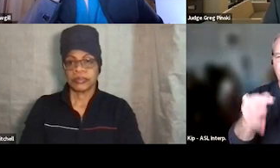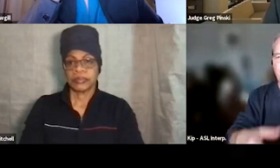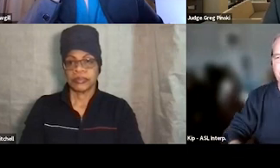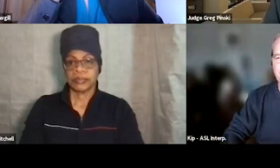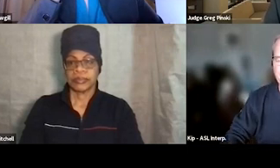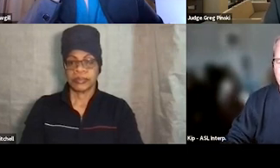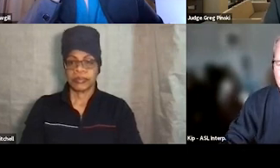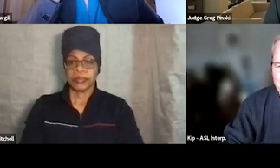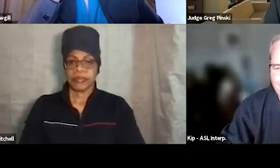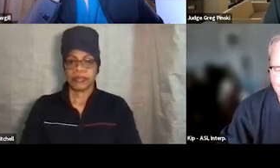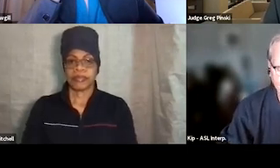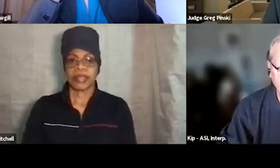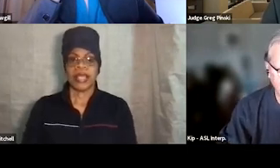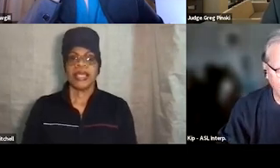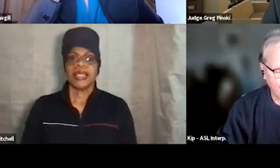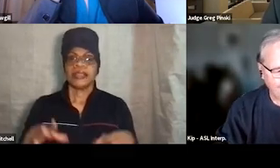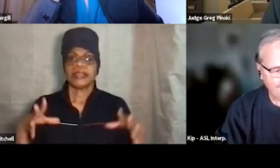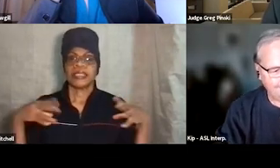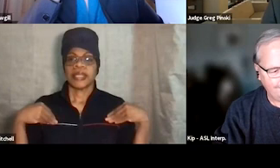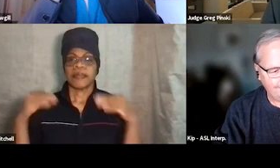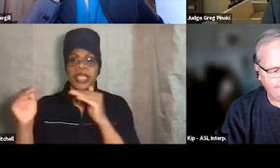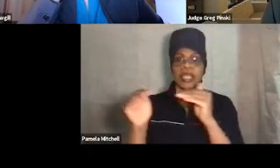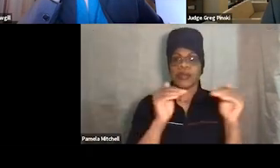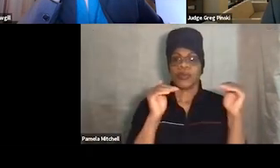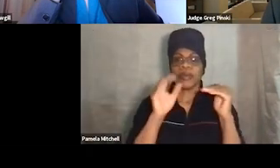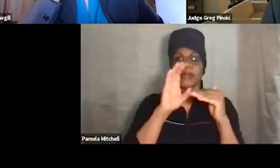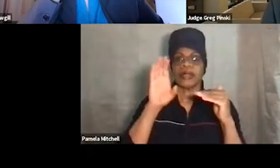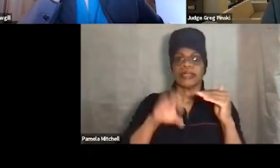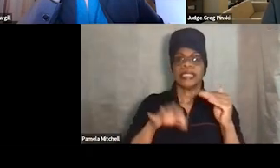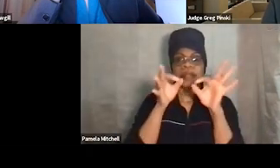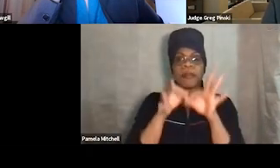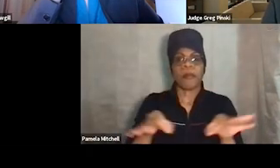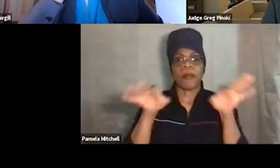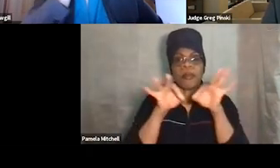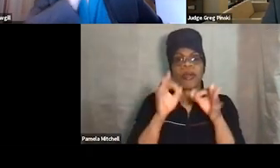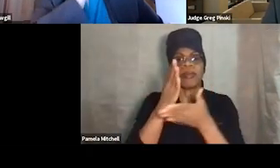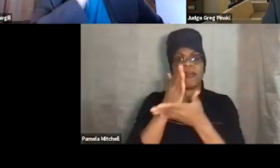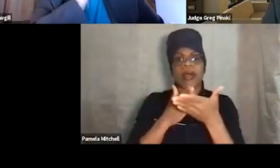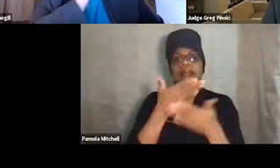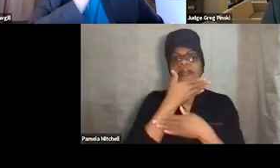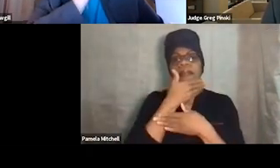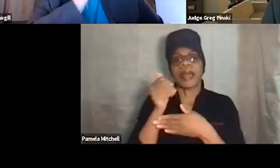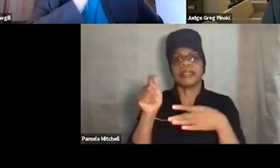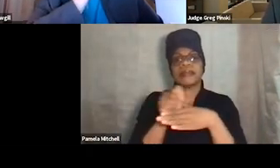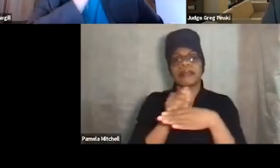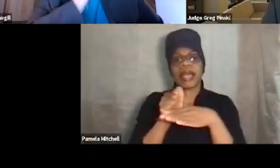Except of equivalent consequences as an important component to Best Practice Standard 4.